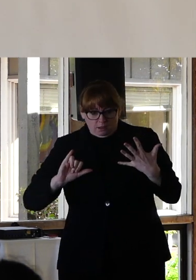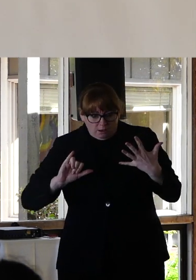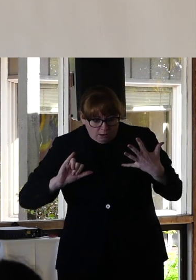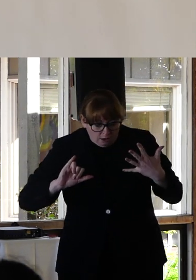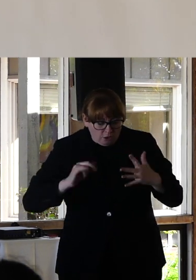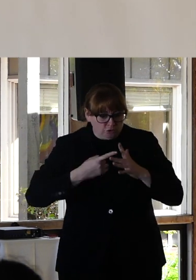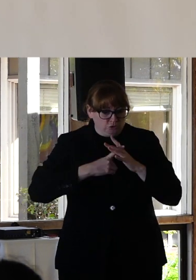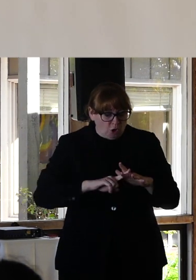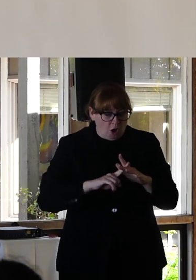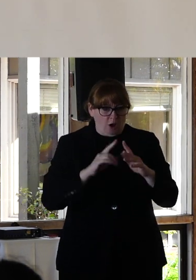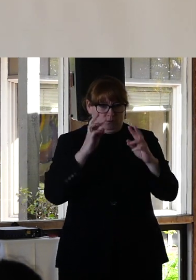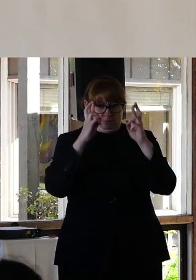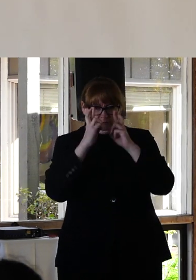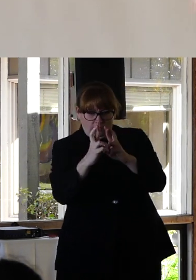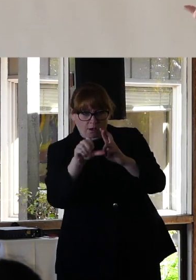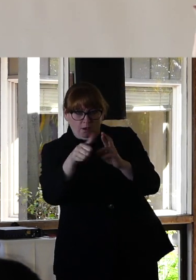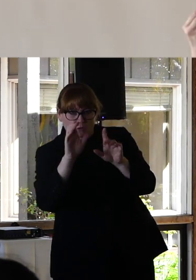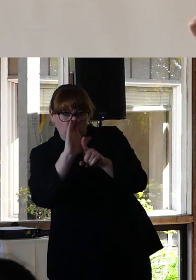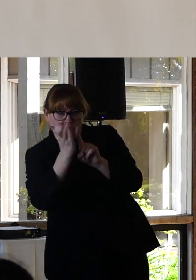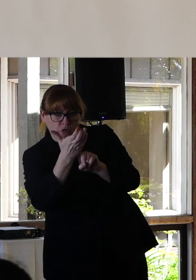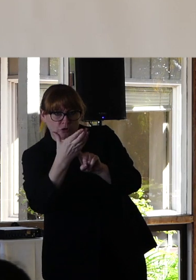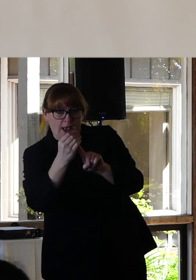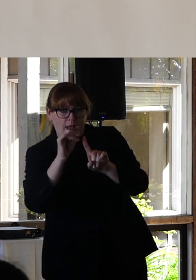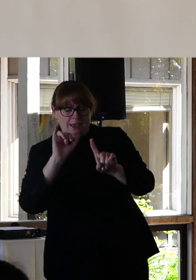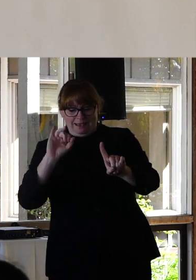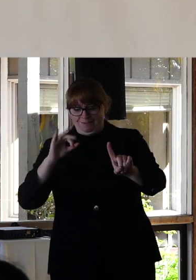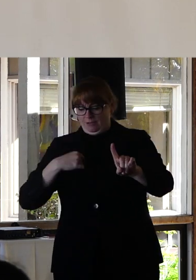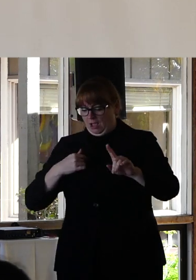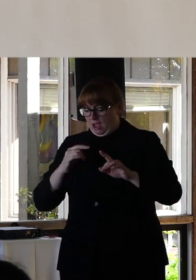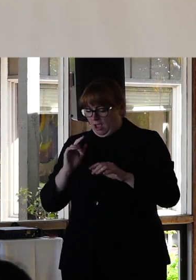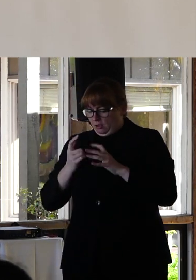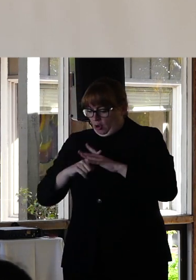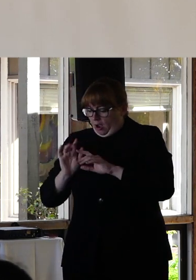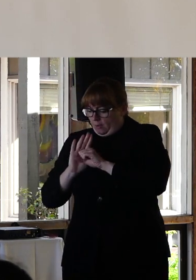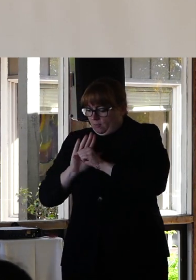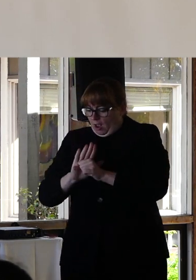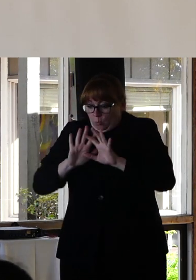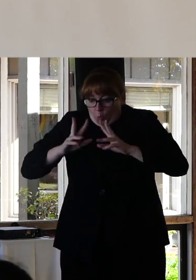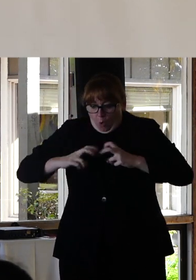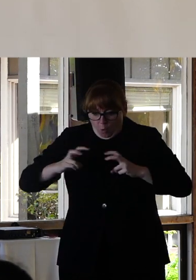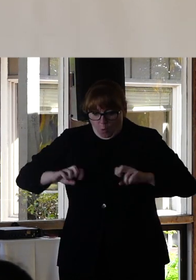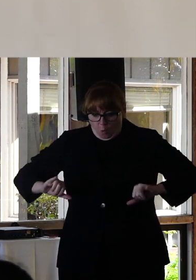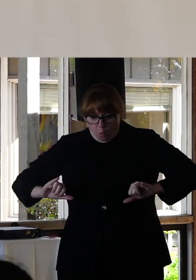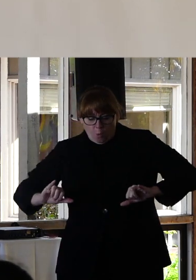self-monitoring for oppressive views. And six, the final quote, unquote, final